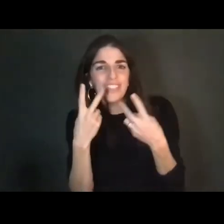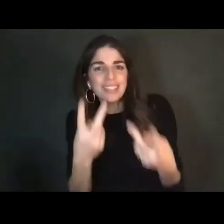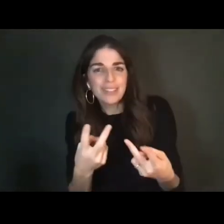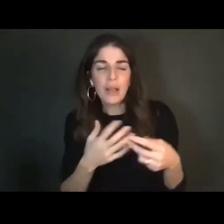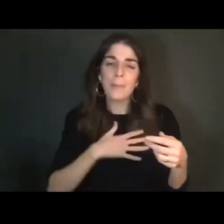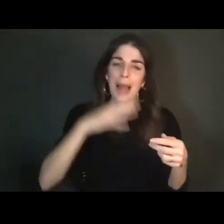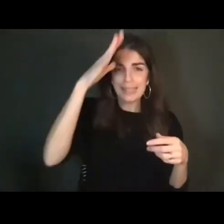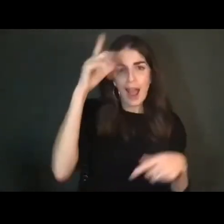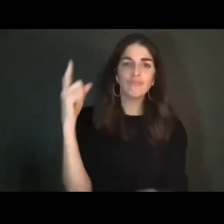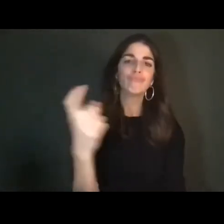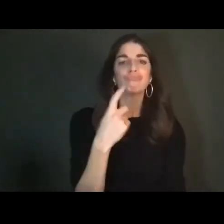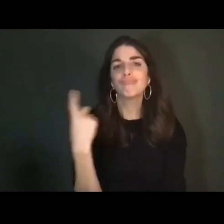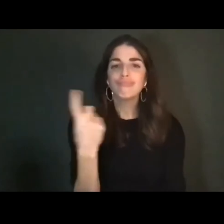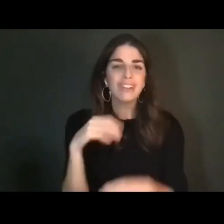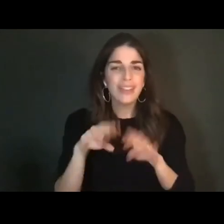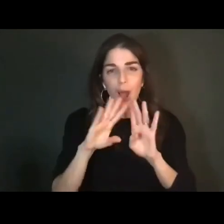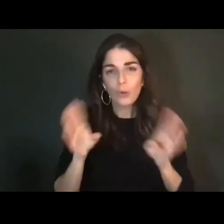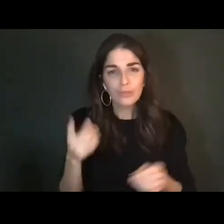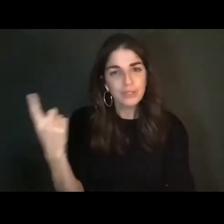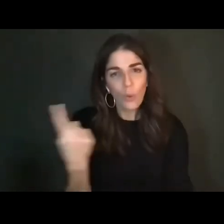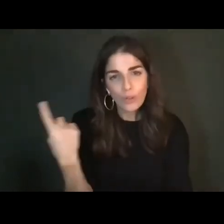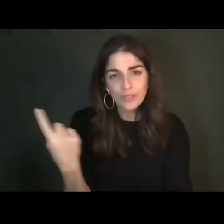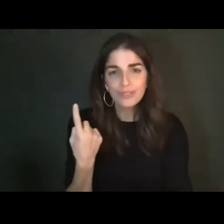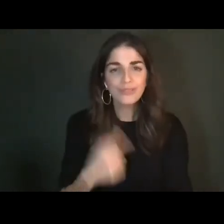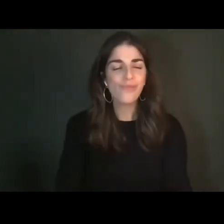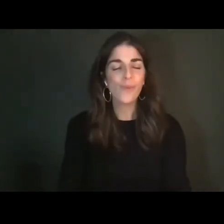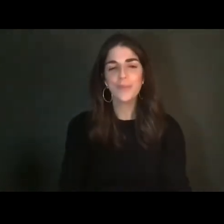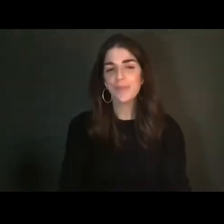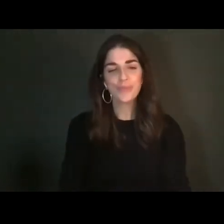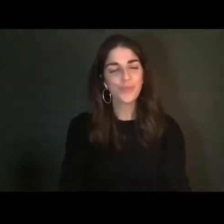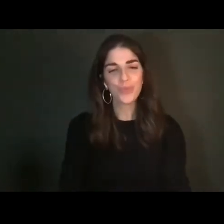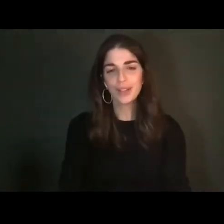around. It's just that -- you know -- when you live